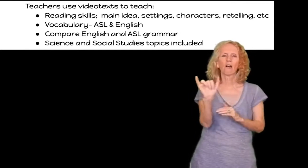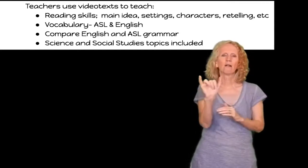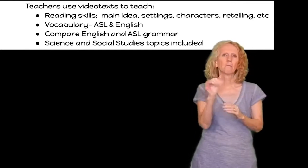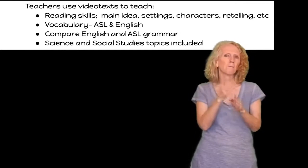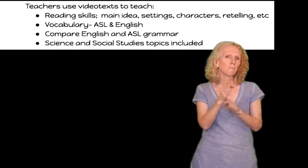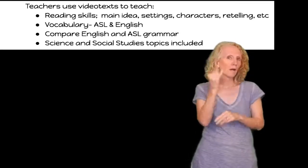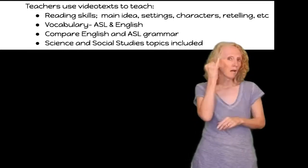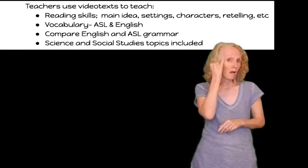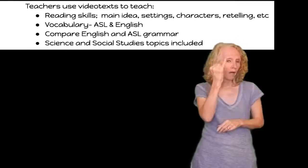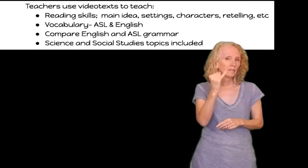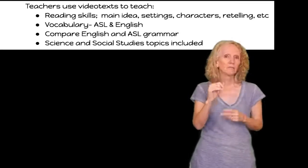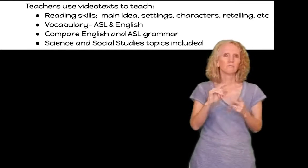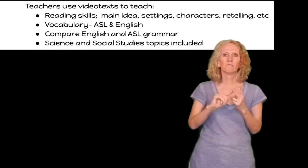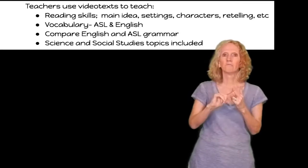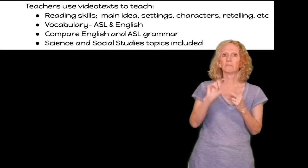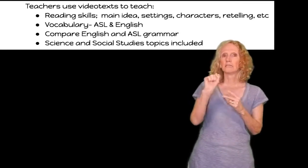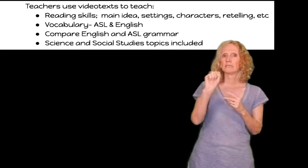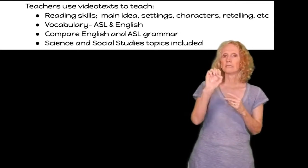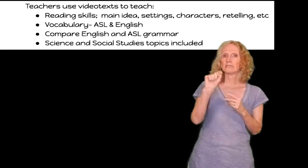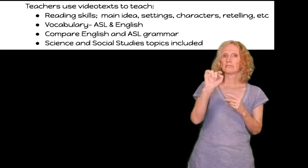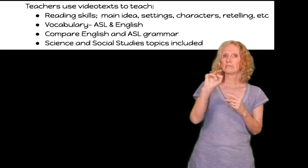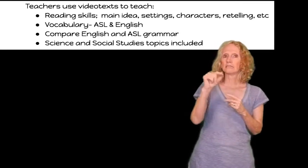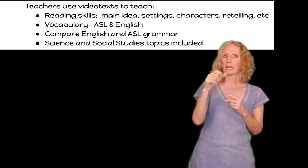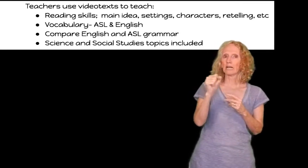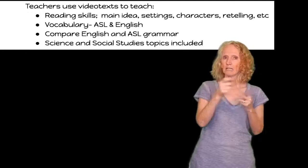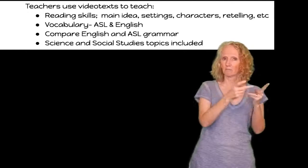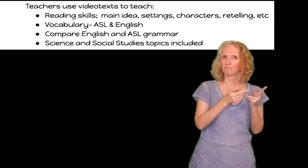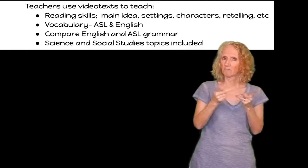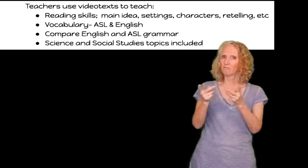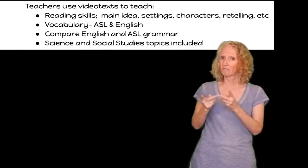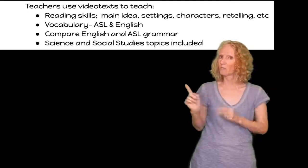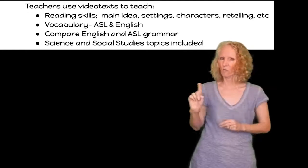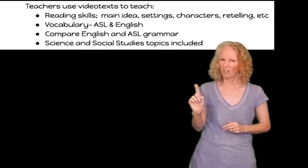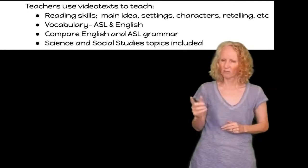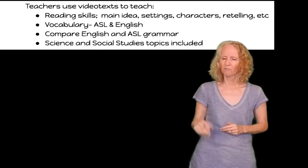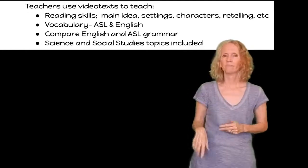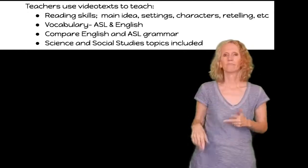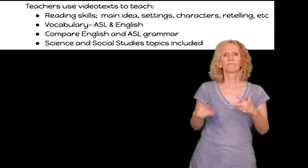which would be the main idea of a story the settings